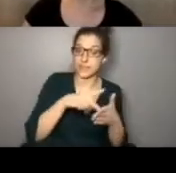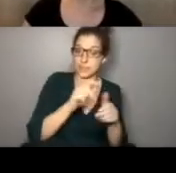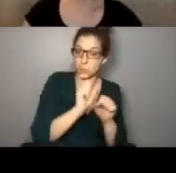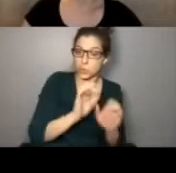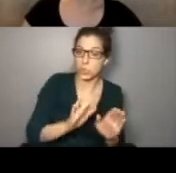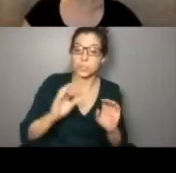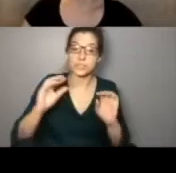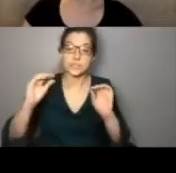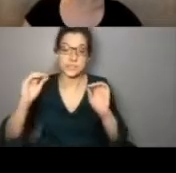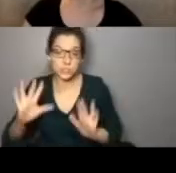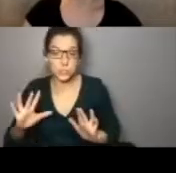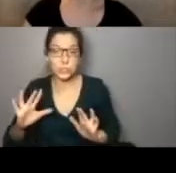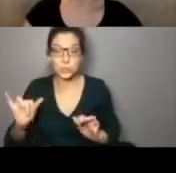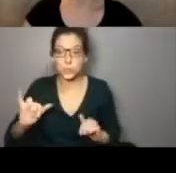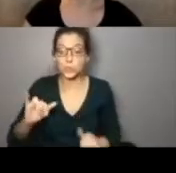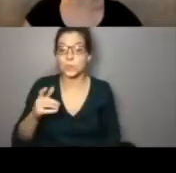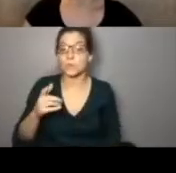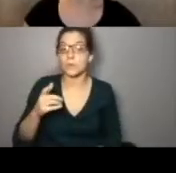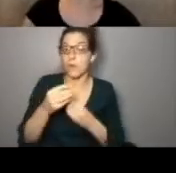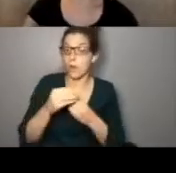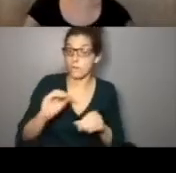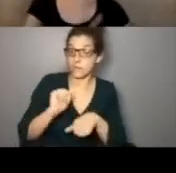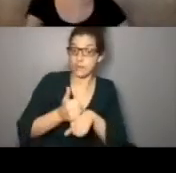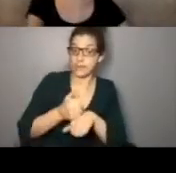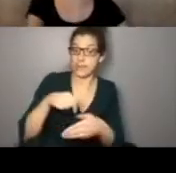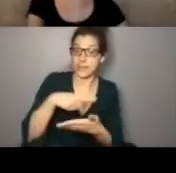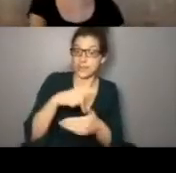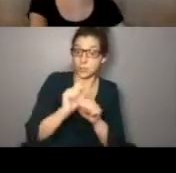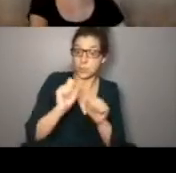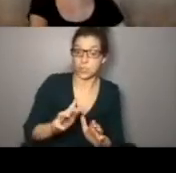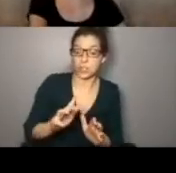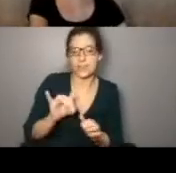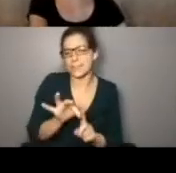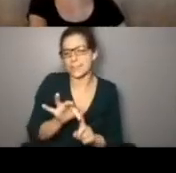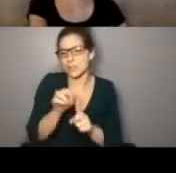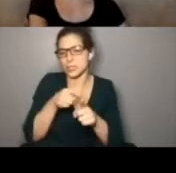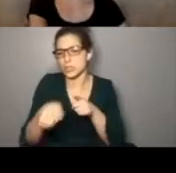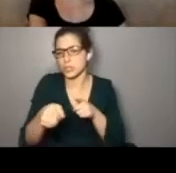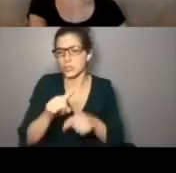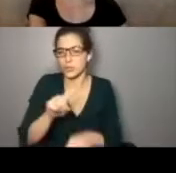. Dance teachers as well. Office based dance workers, that's definitely